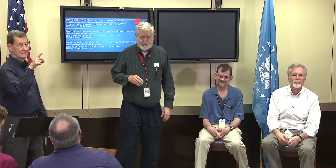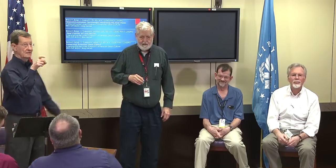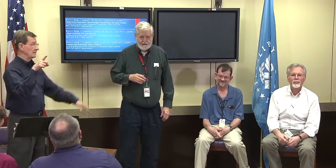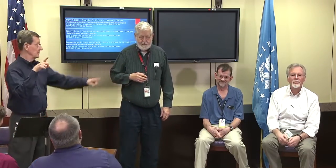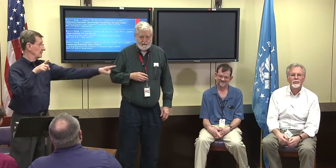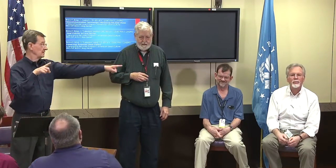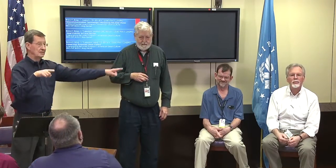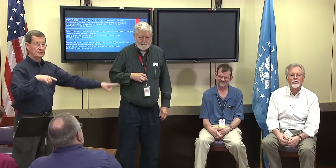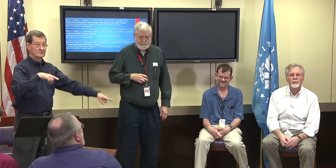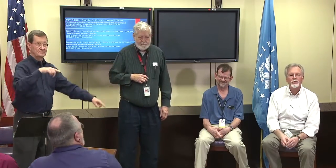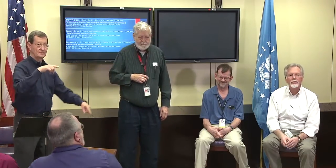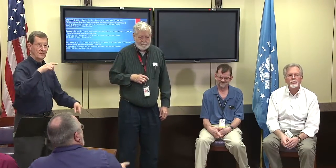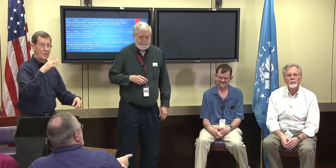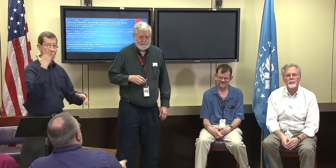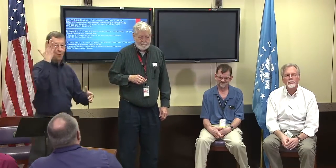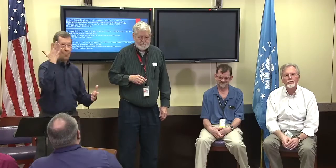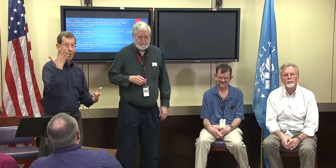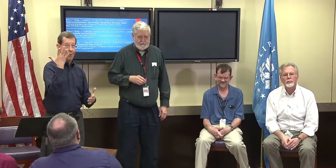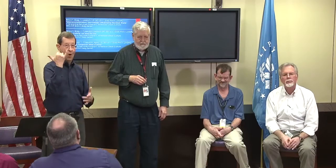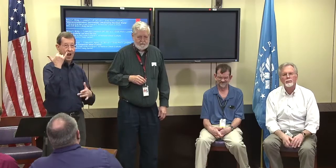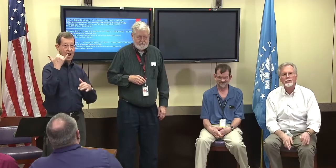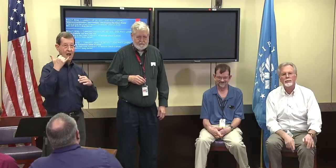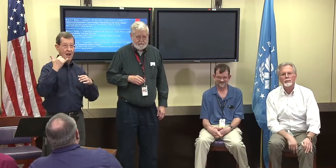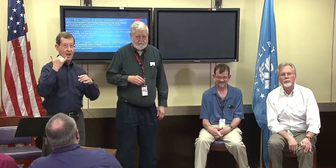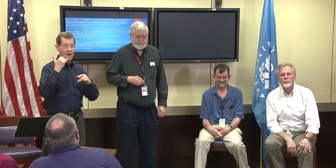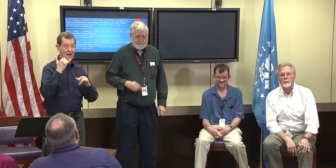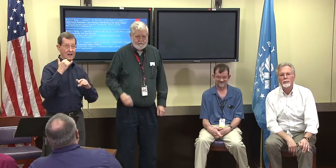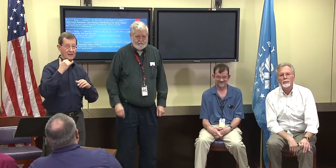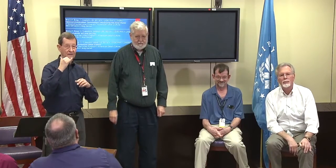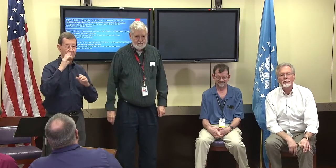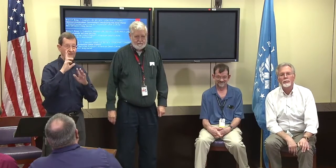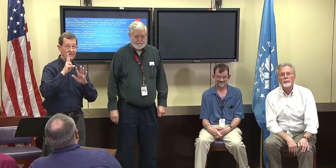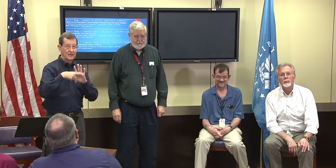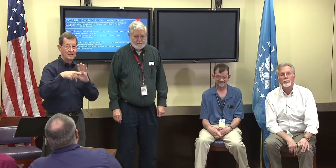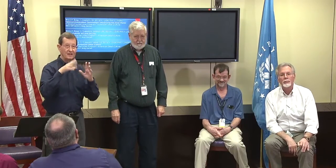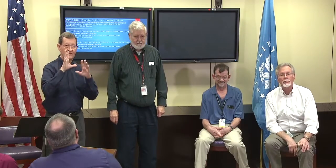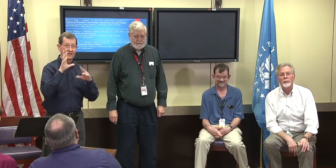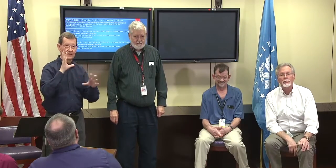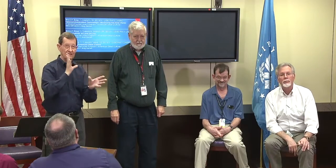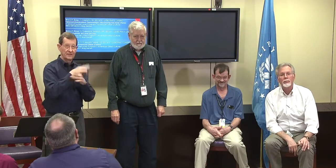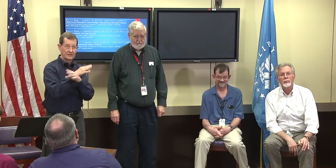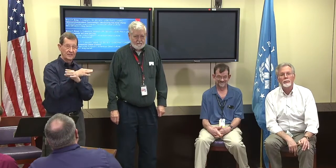There's another question. I guess for Fred. And I'll repeat the question.